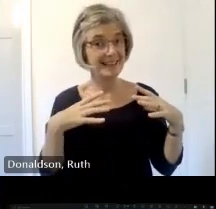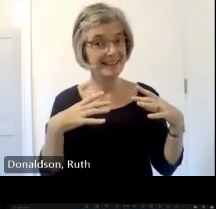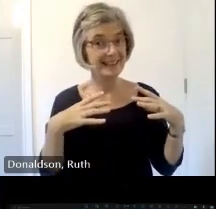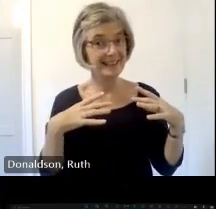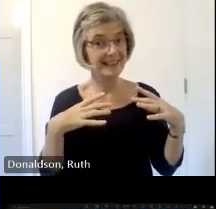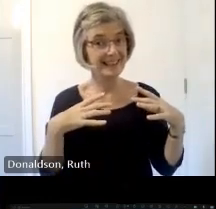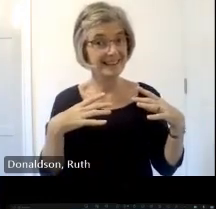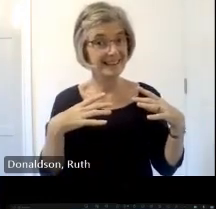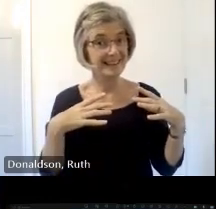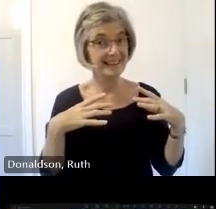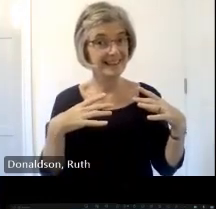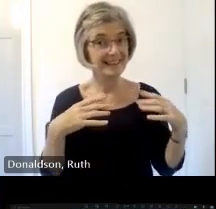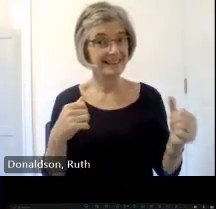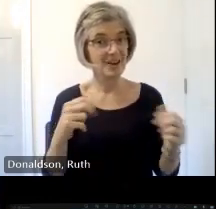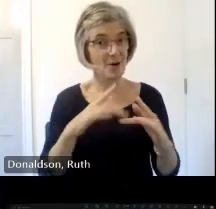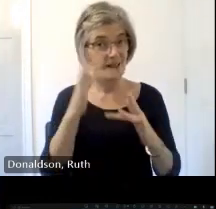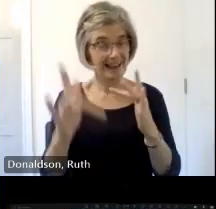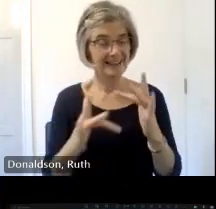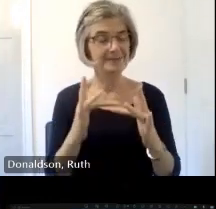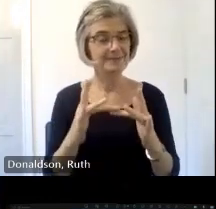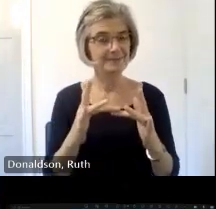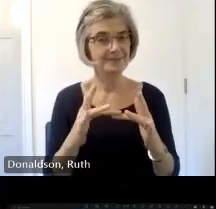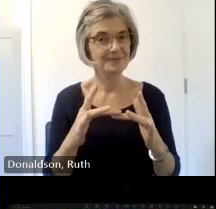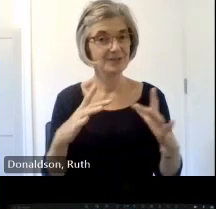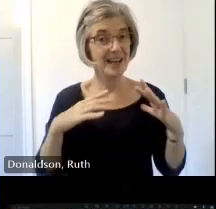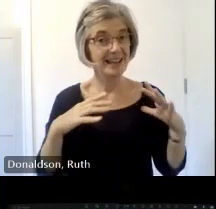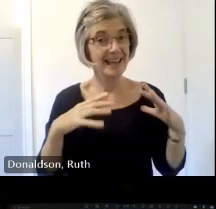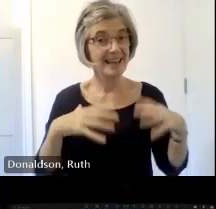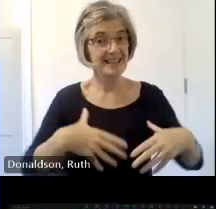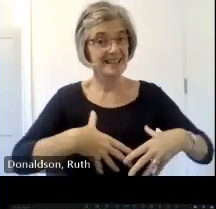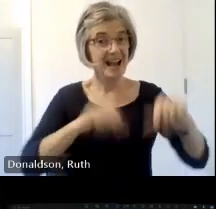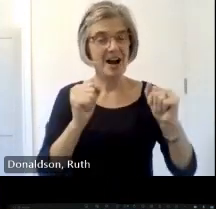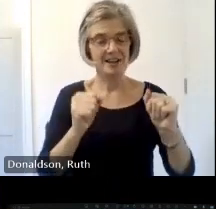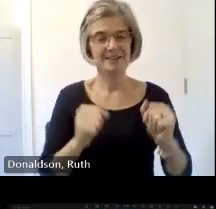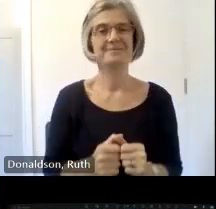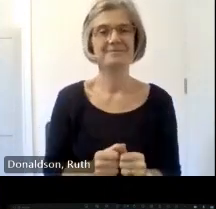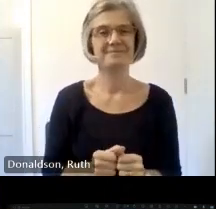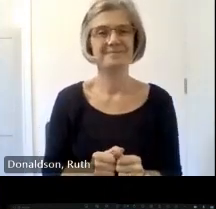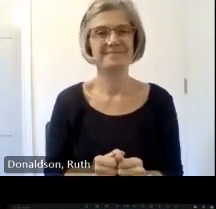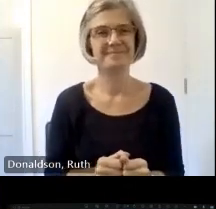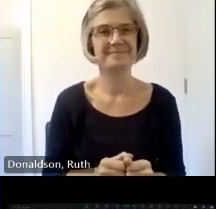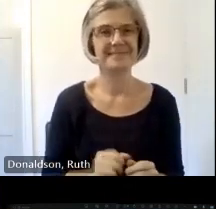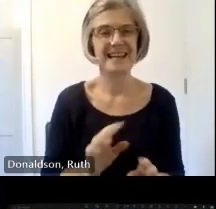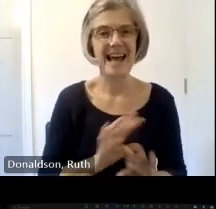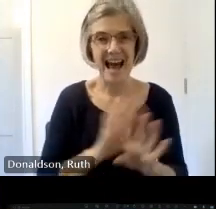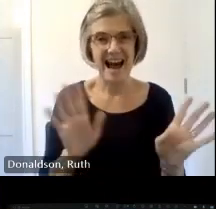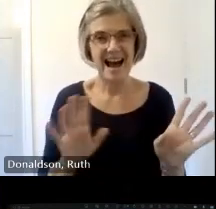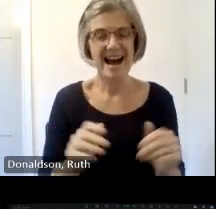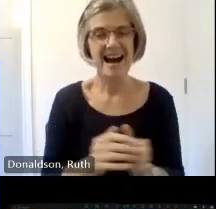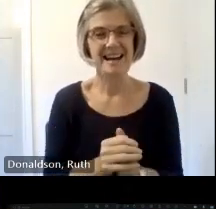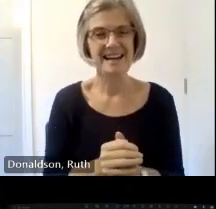yeah okay your minute Starts Now hi every everyone are you looking for a volunteer